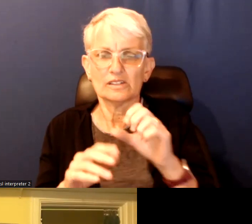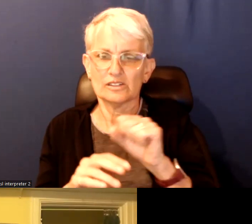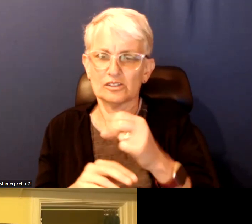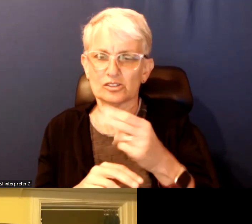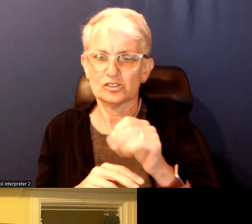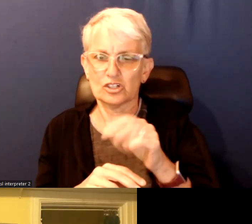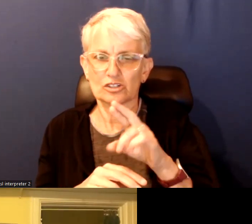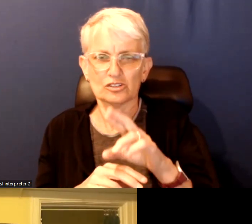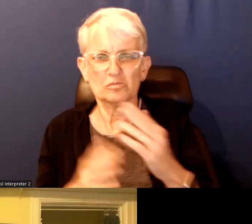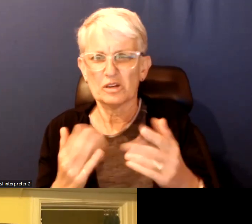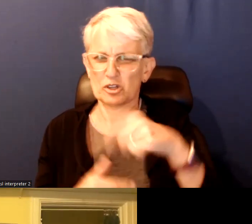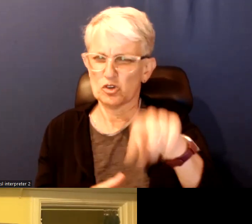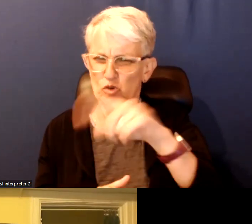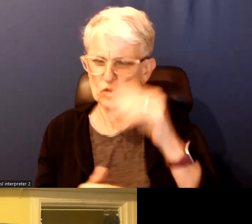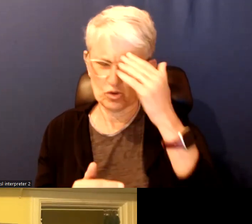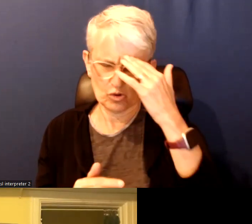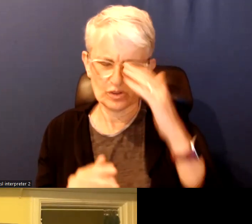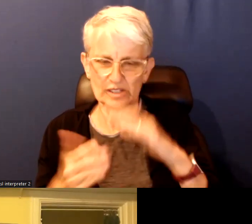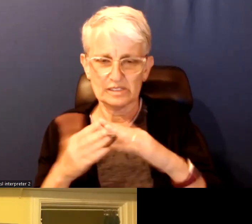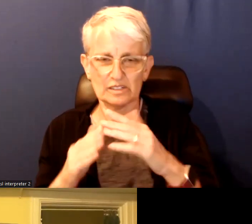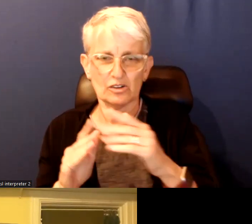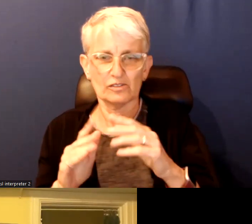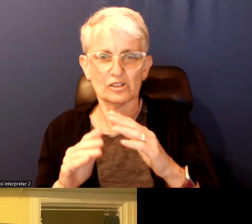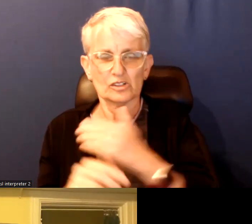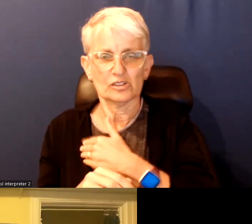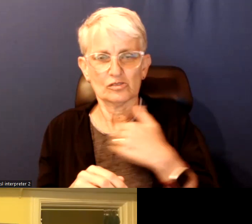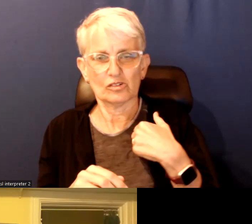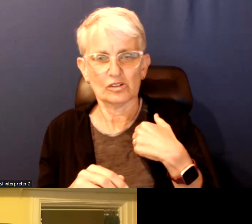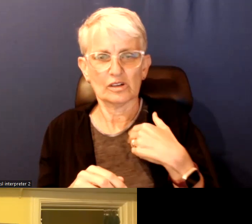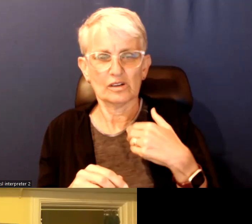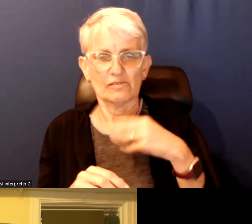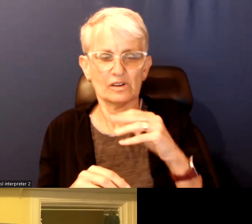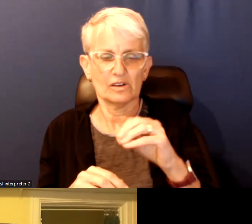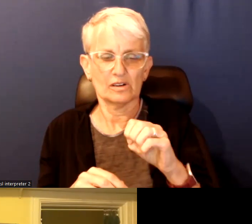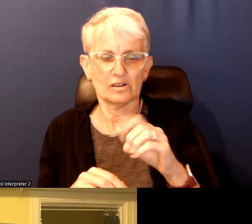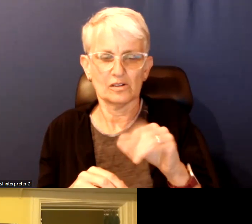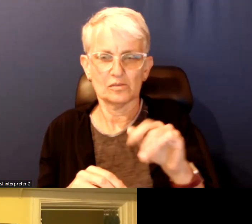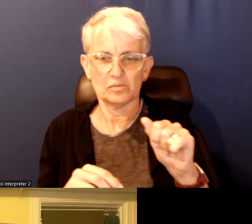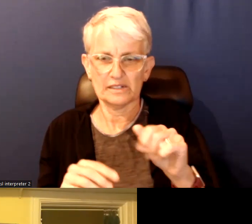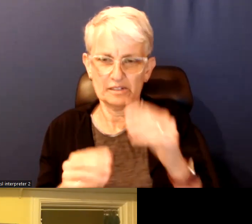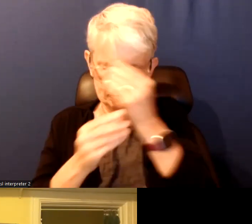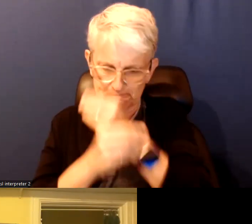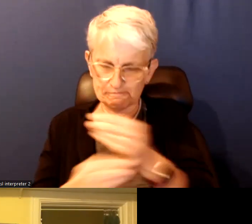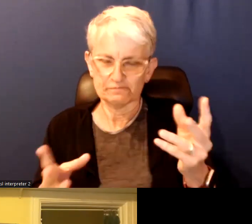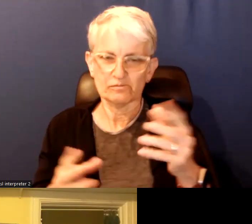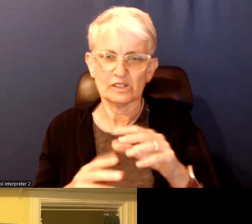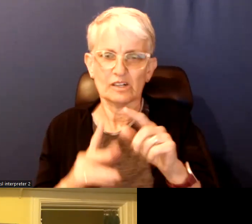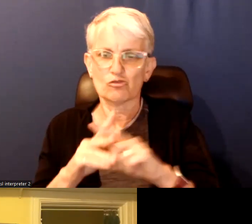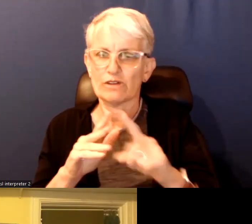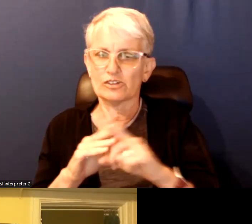Some of you may know the media advisory earlier this week that refugee claimants who were